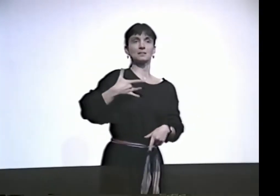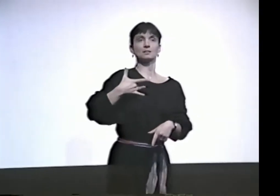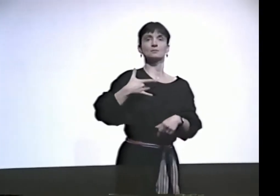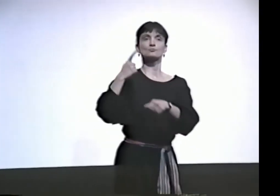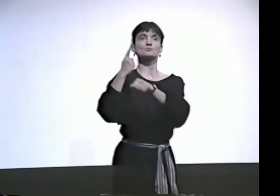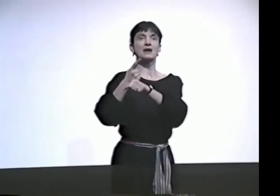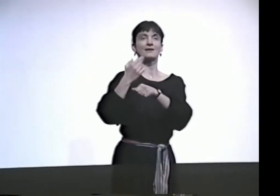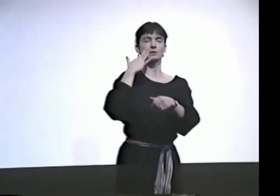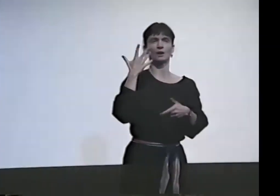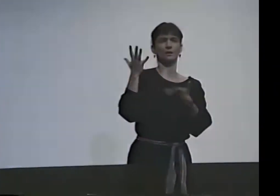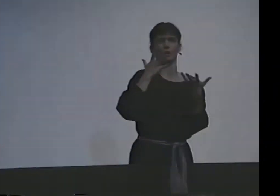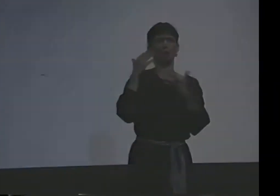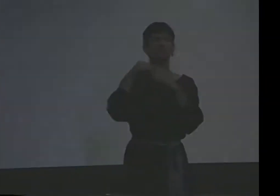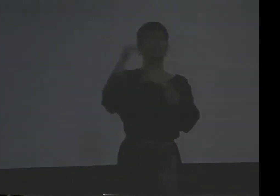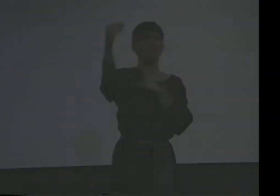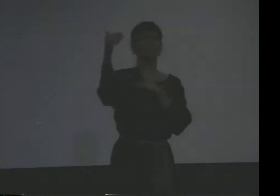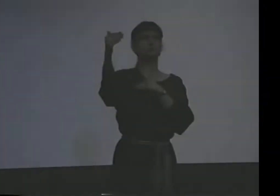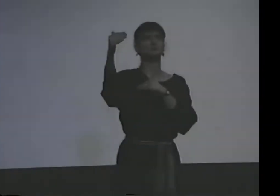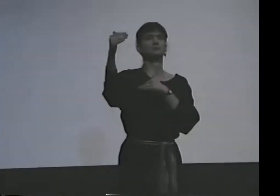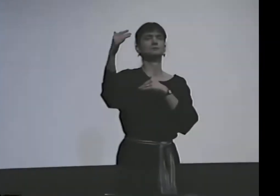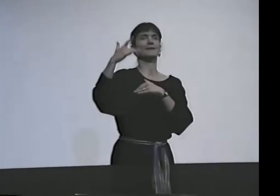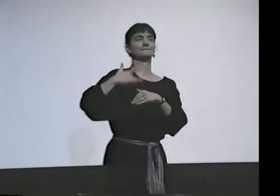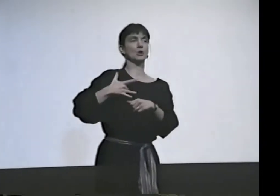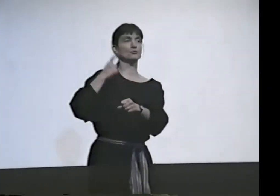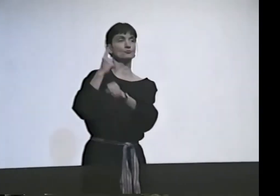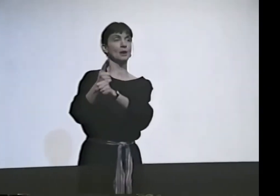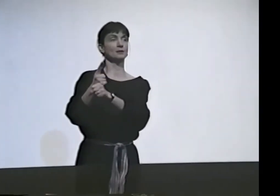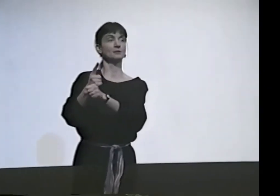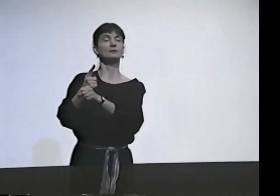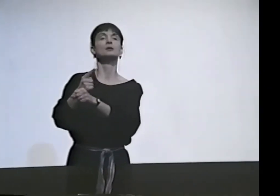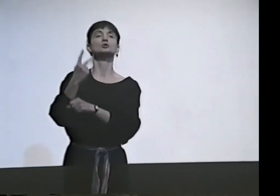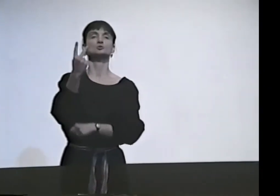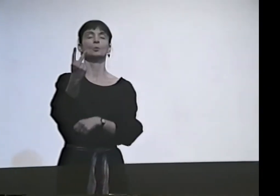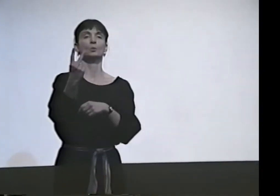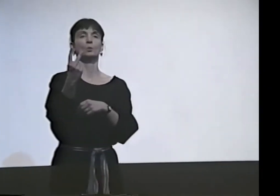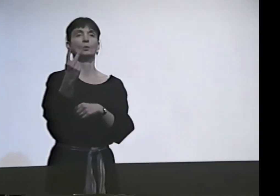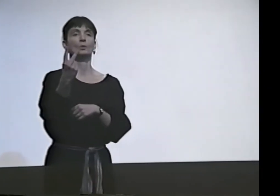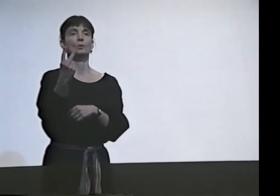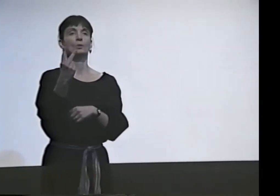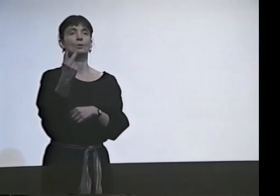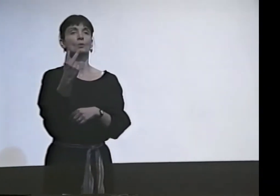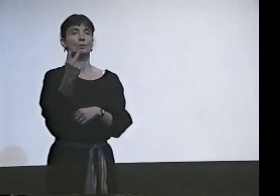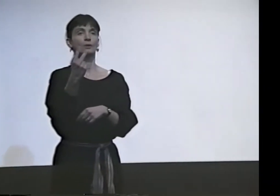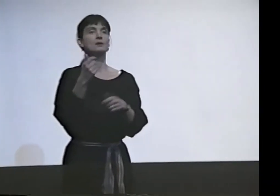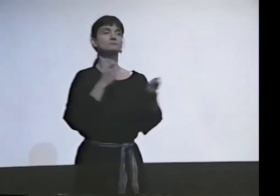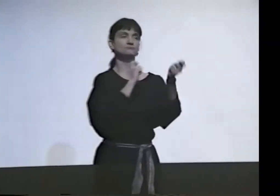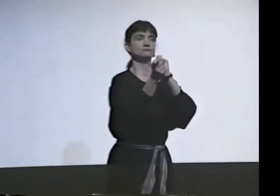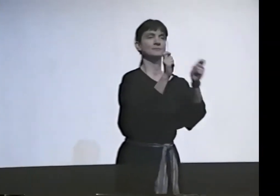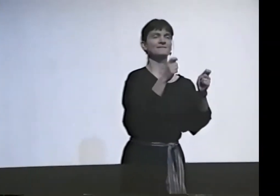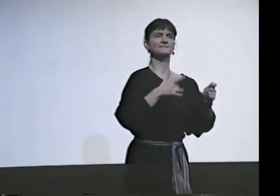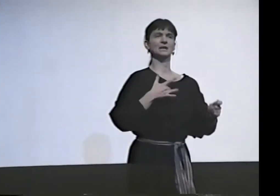AS ONE OF THE TWO TI-- OF ONE OF THE TIMES, AND IT LOOKS LIKE 2, BUT IT'S 3. IT DEPENDS ON WHAT FEELS RIGHT FOR ME.